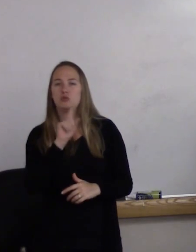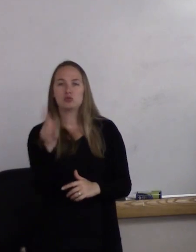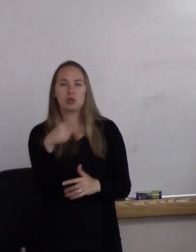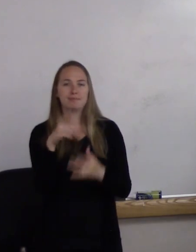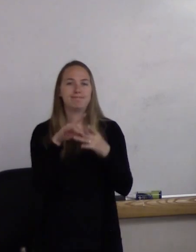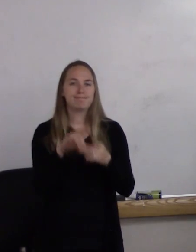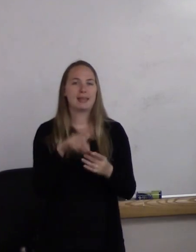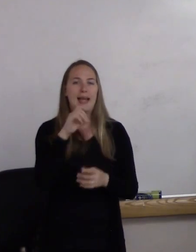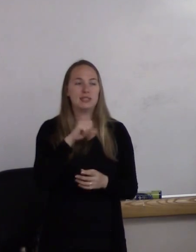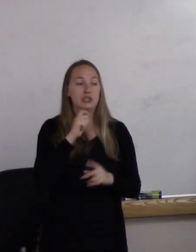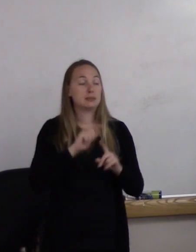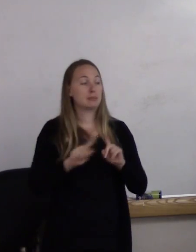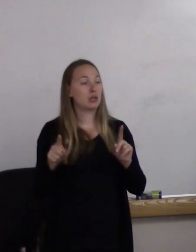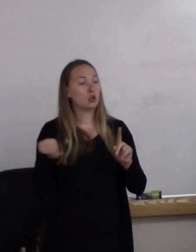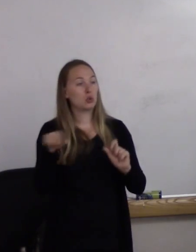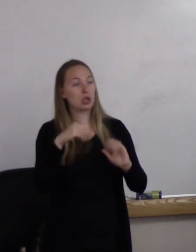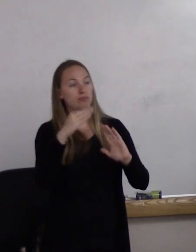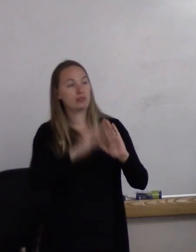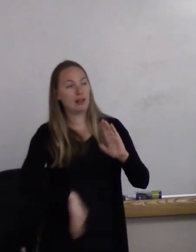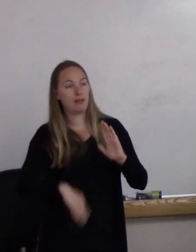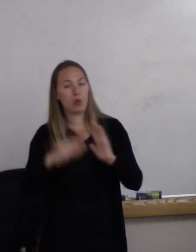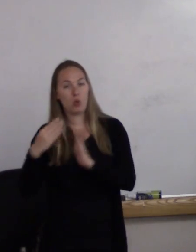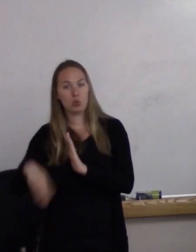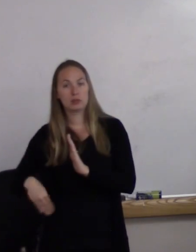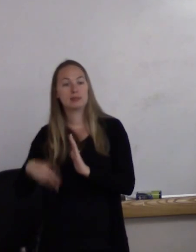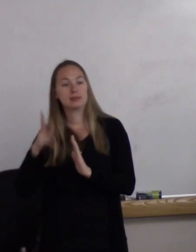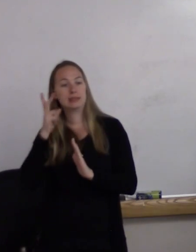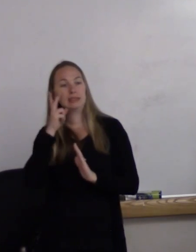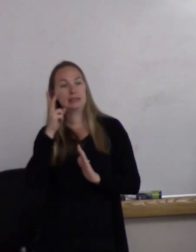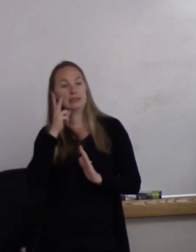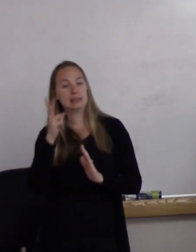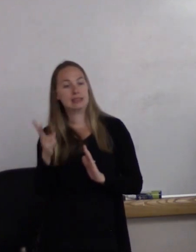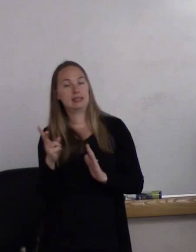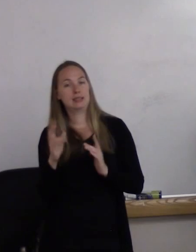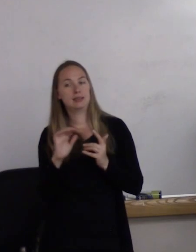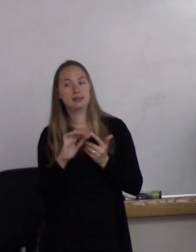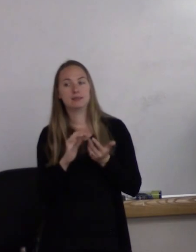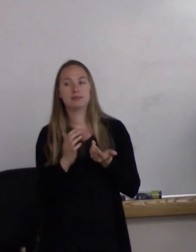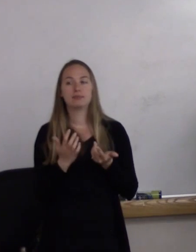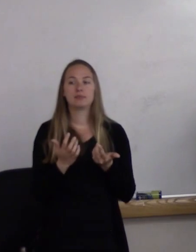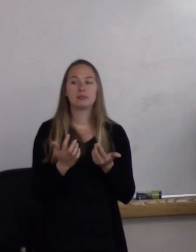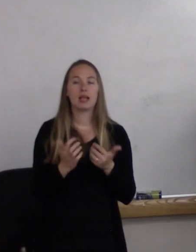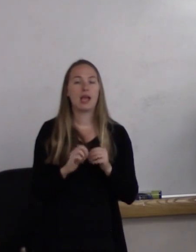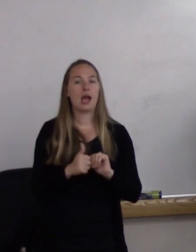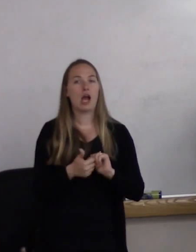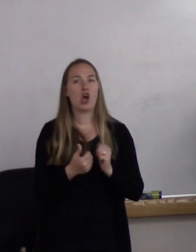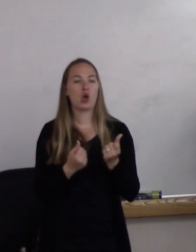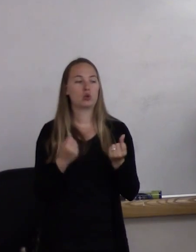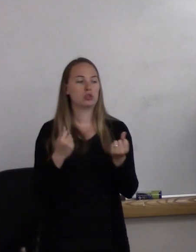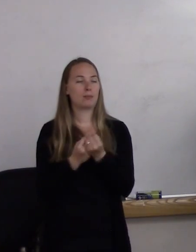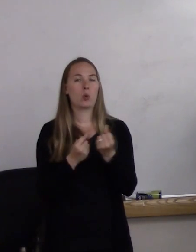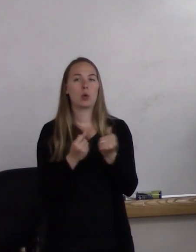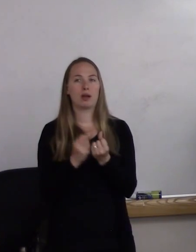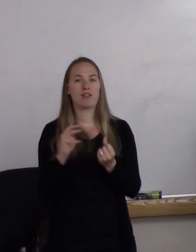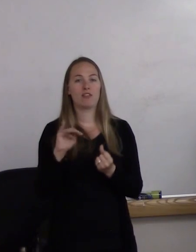but you could go through and fill this out and see how sort of supportive MnDOT is.